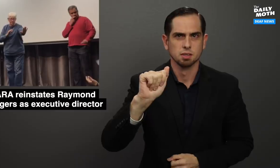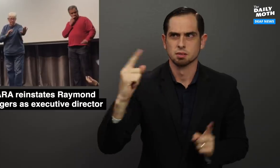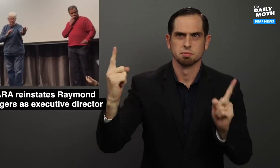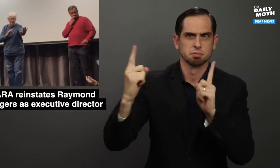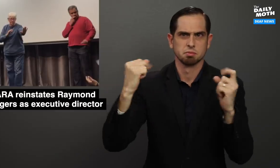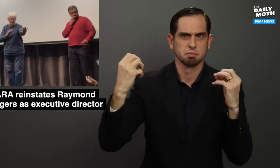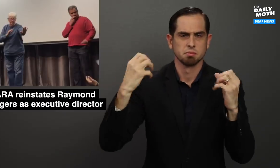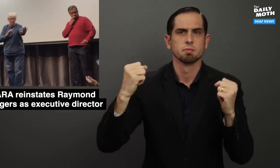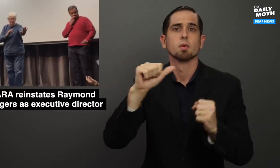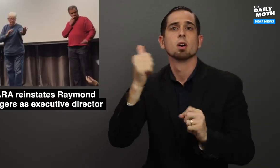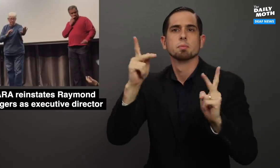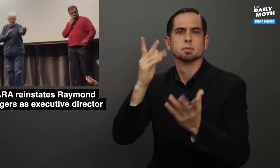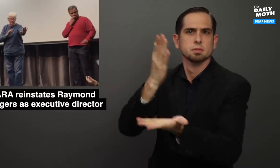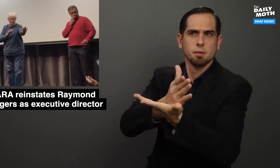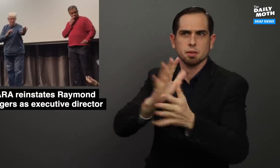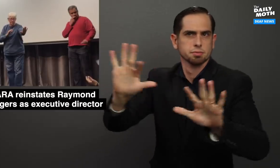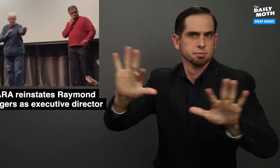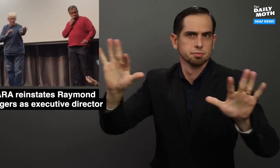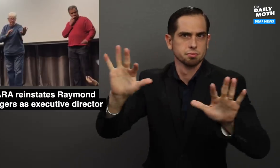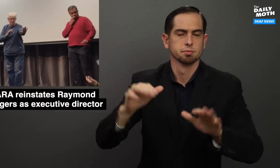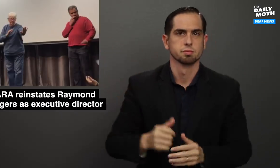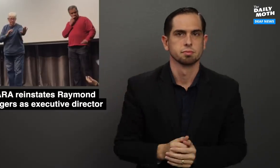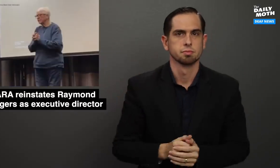Others stepped in to stop them from talking to each other.